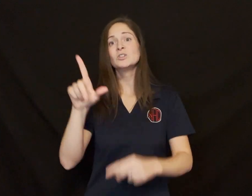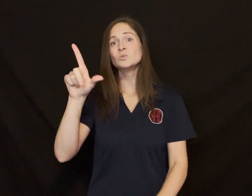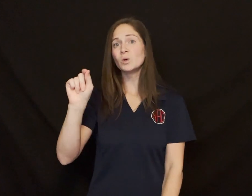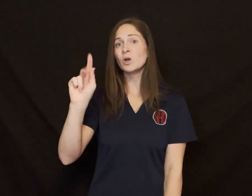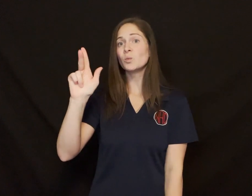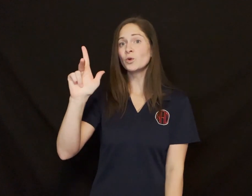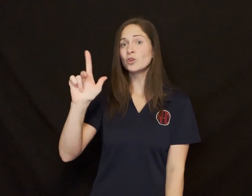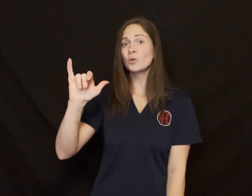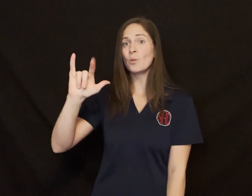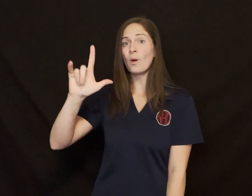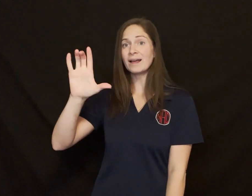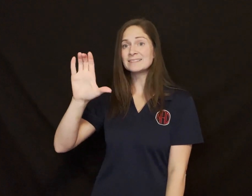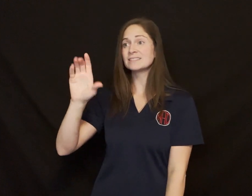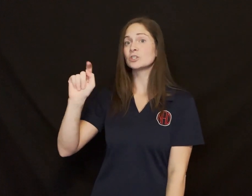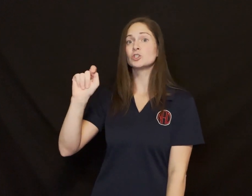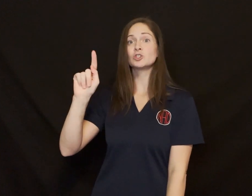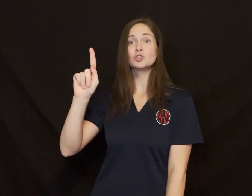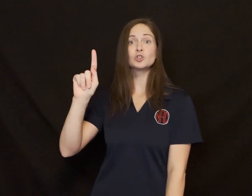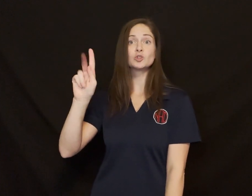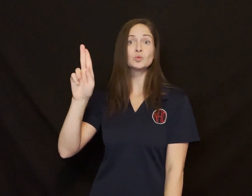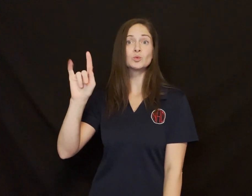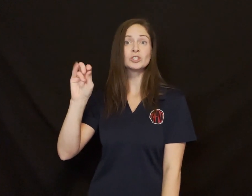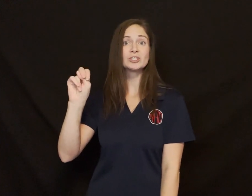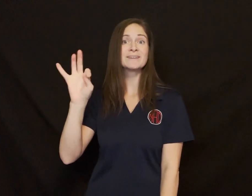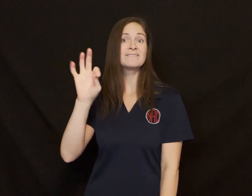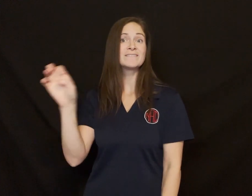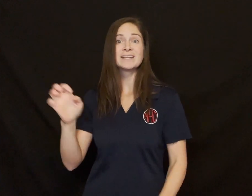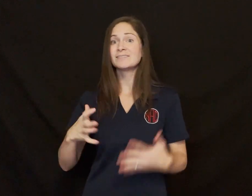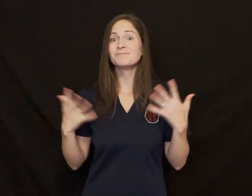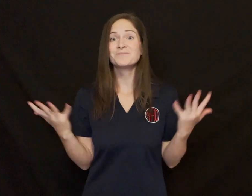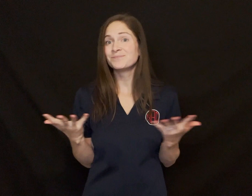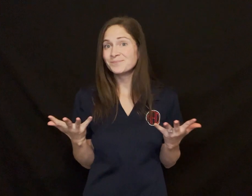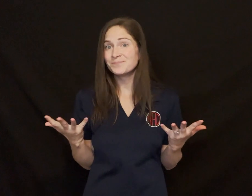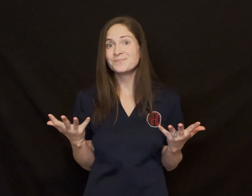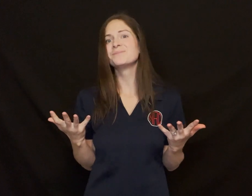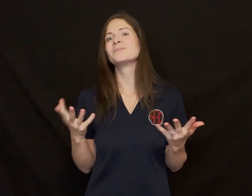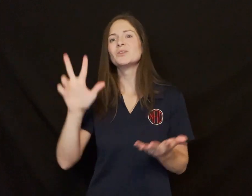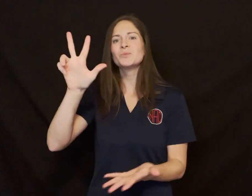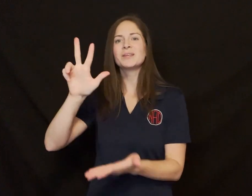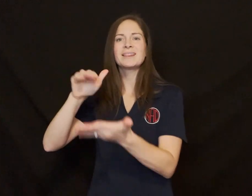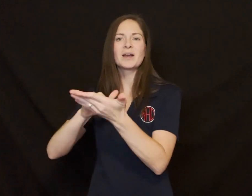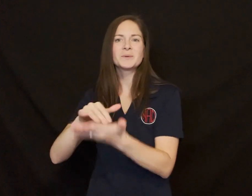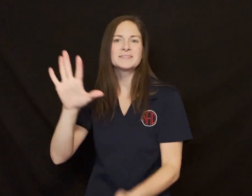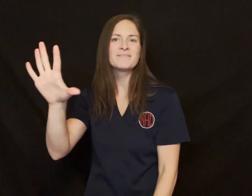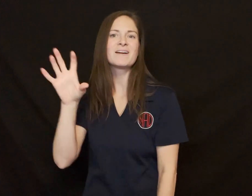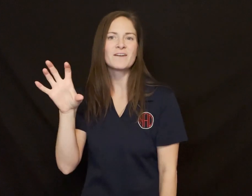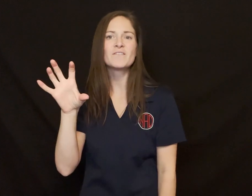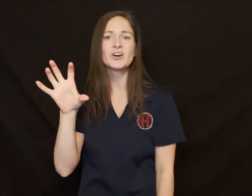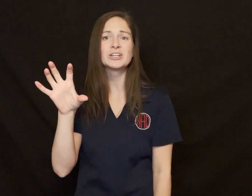The 2023 YLC tuition fee is $3,500.